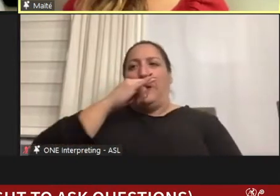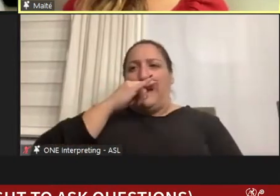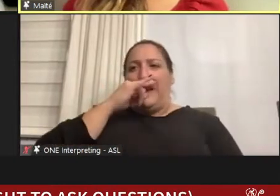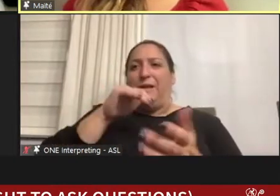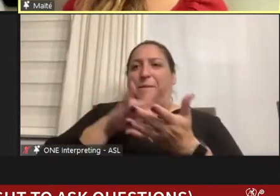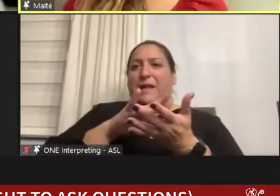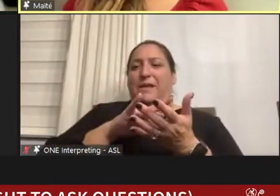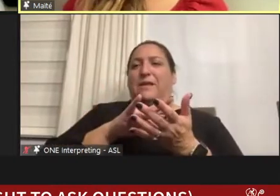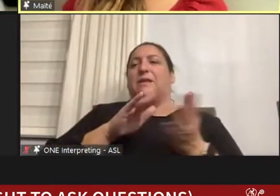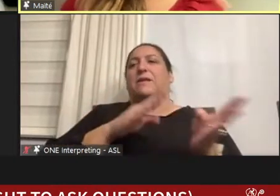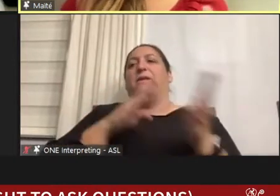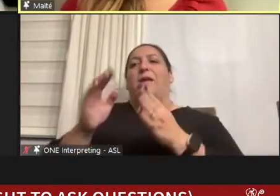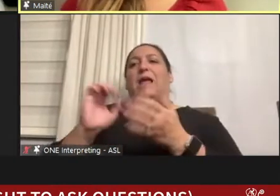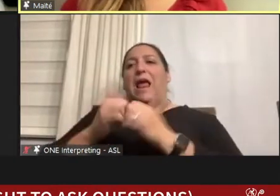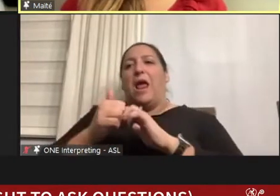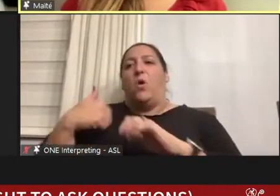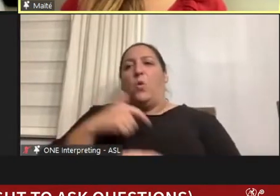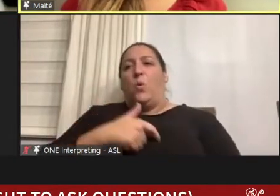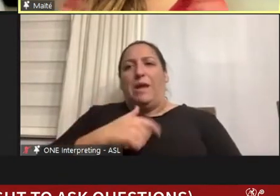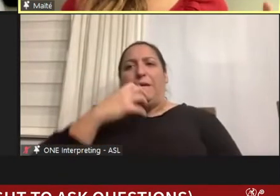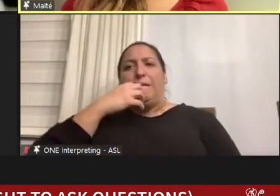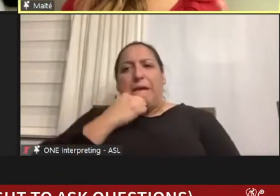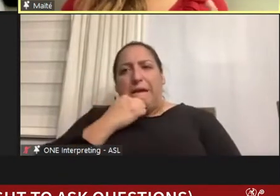and how we cared a lot about encouraging them to